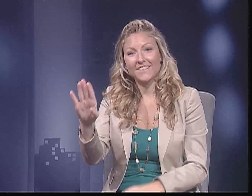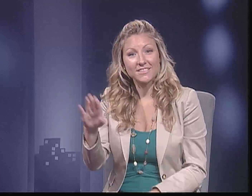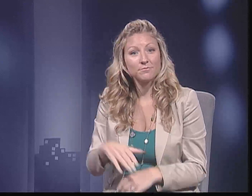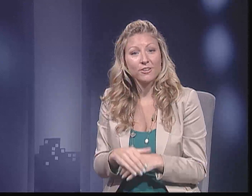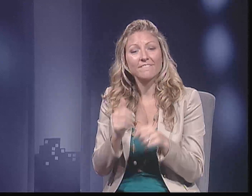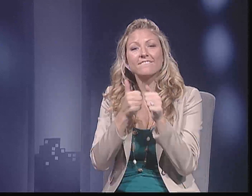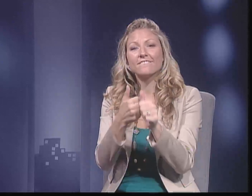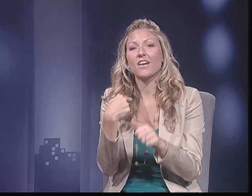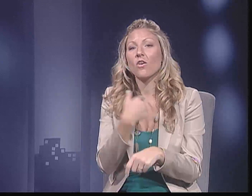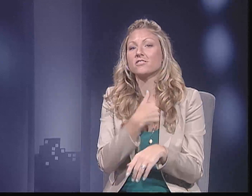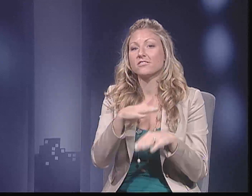share your comments and opinions.